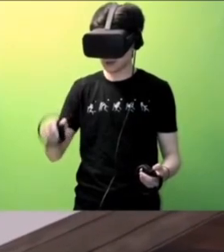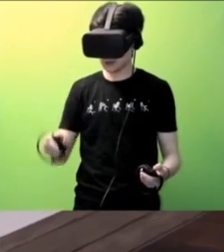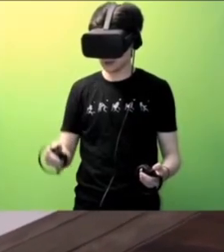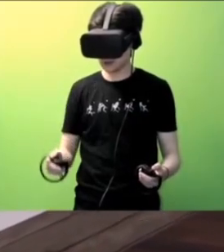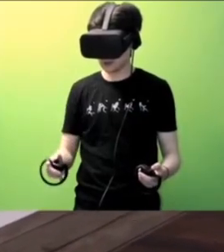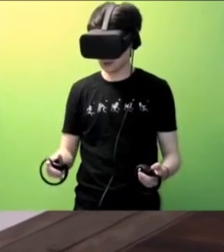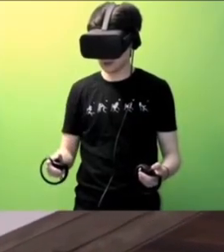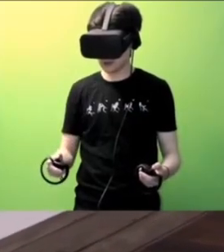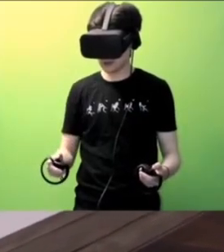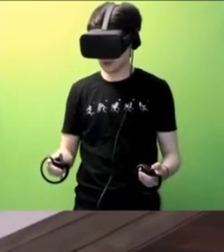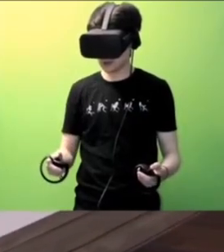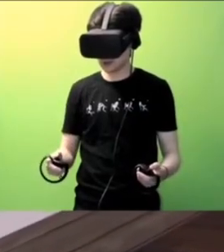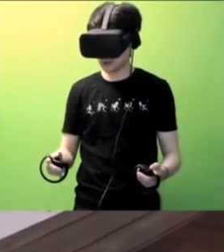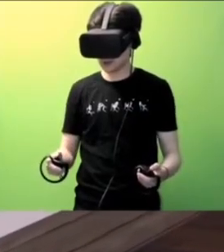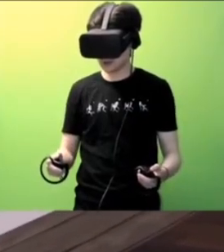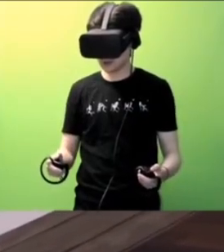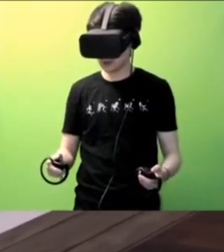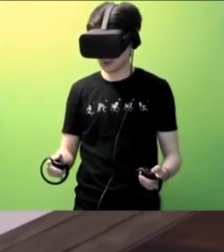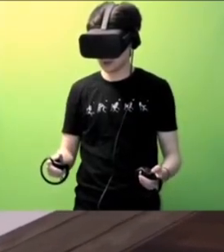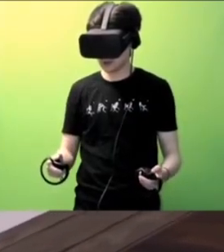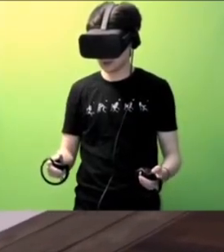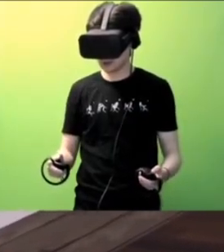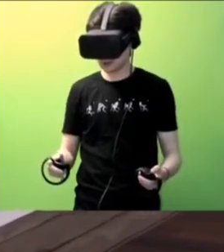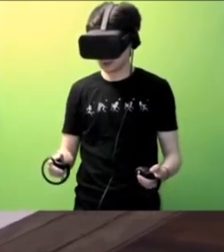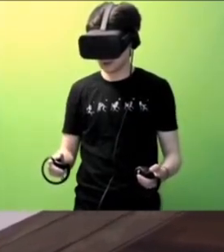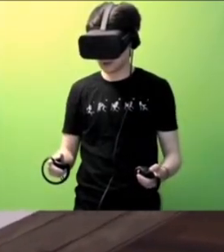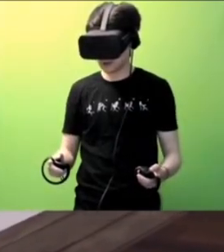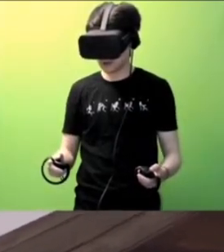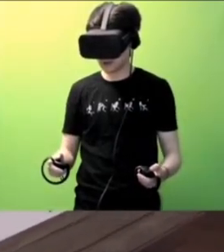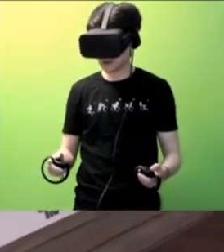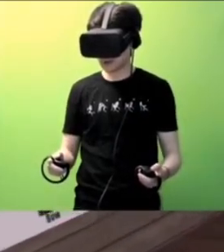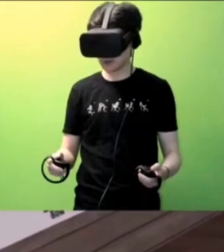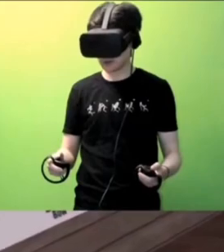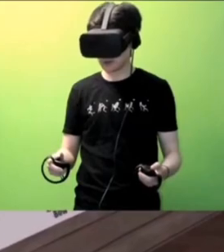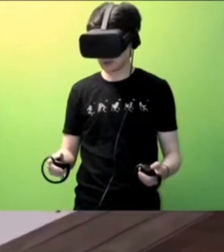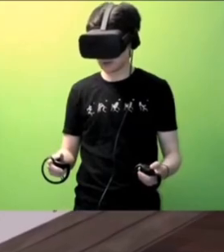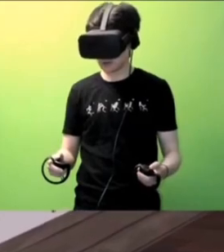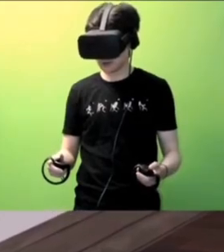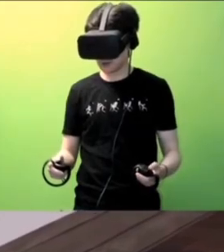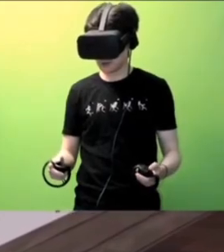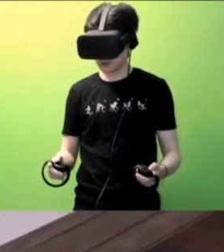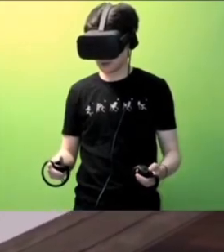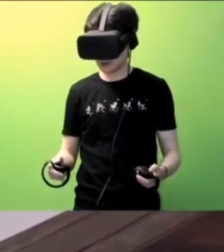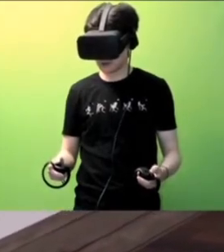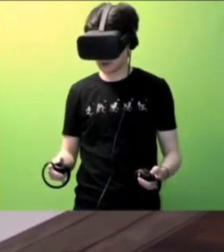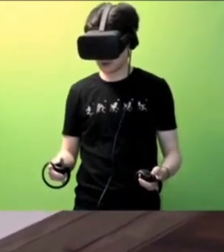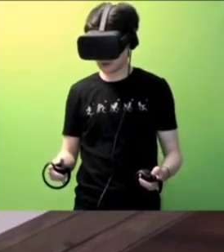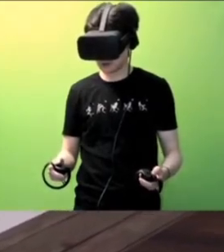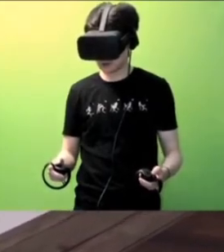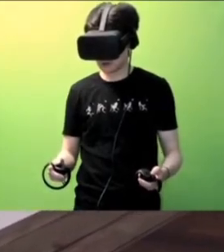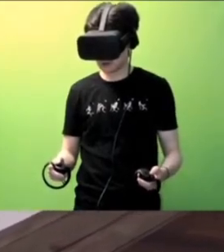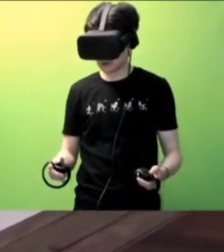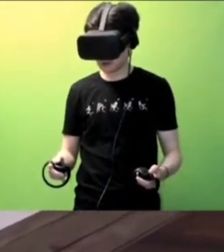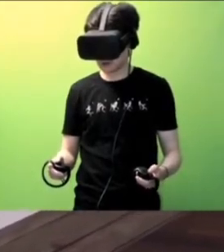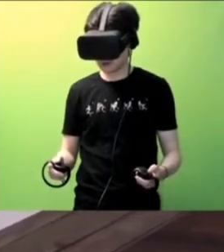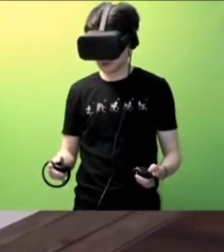You're very good! We finally met!